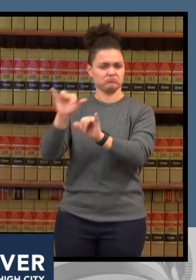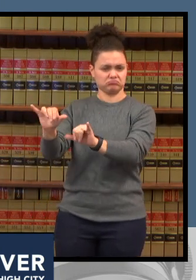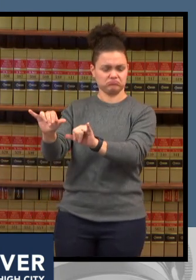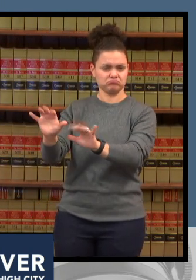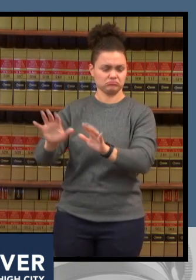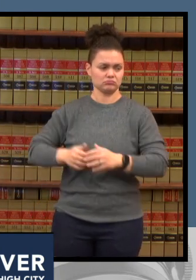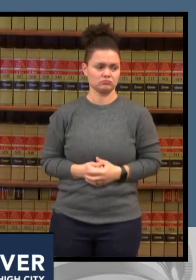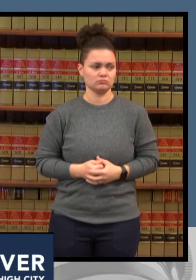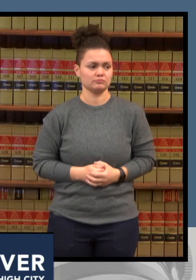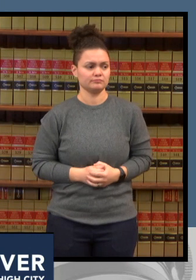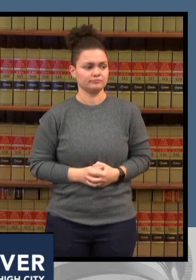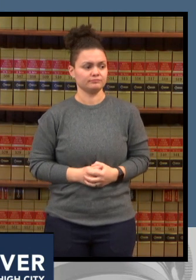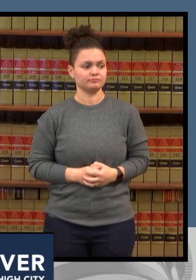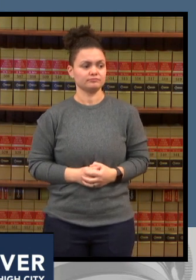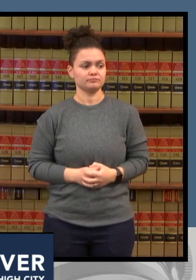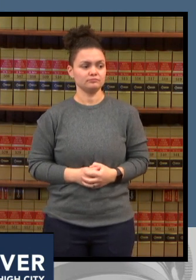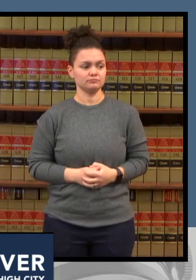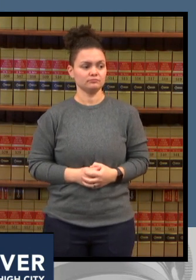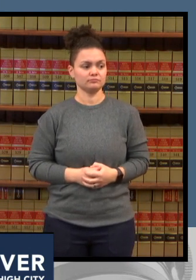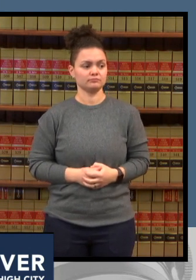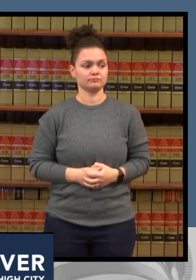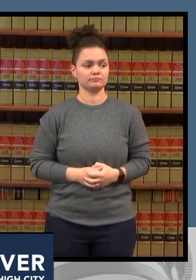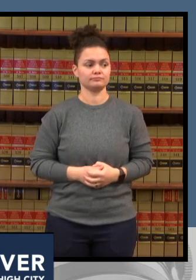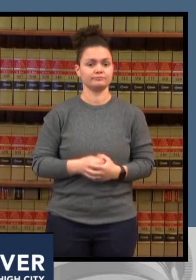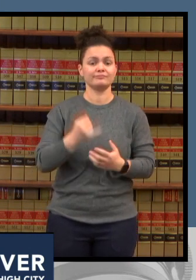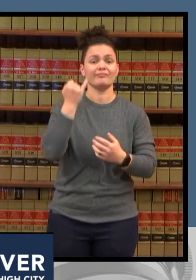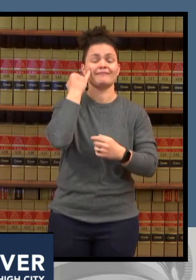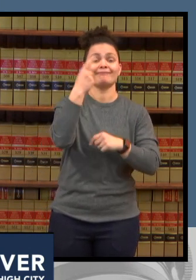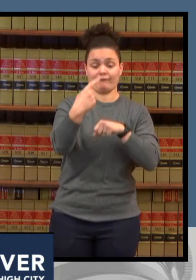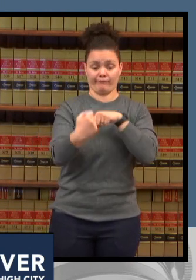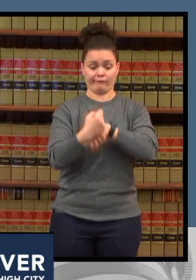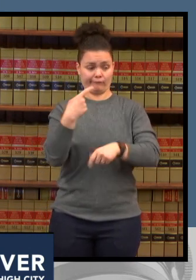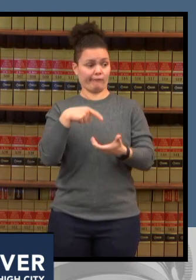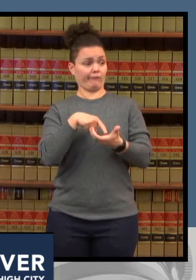vaccinated or not boosted you're not infectious yet you're not even you don't even know if you're